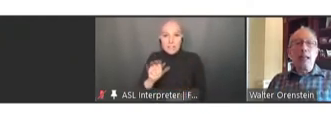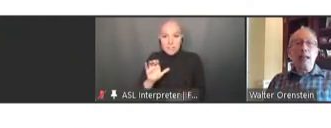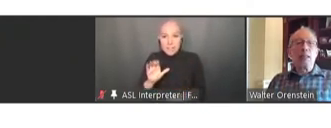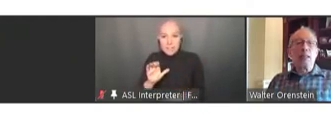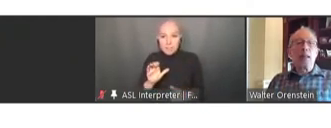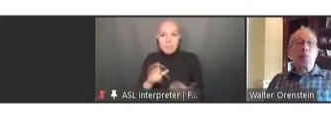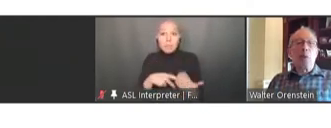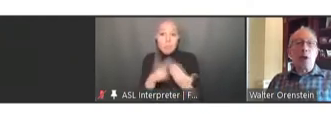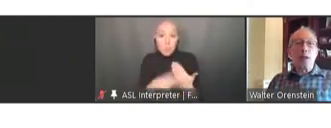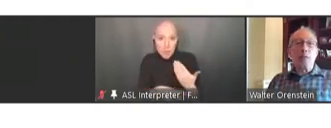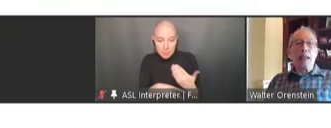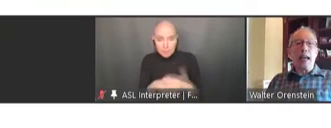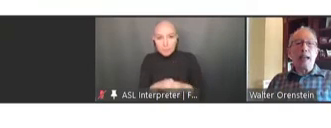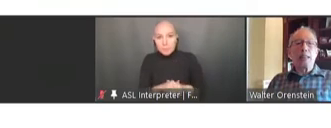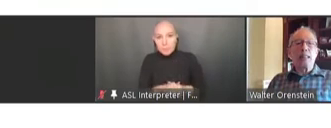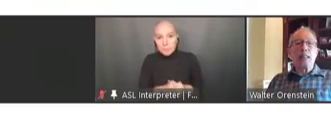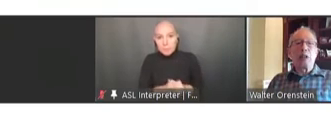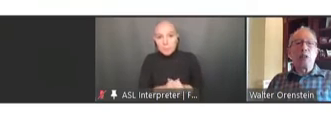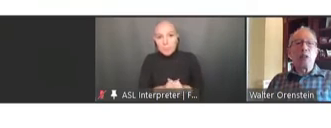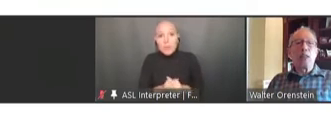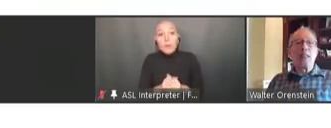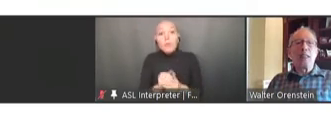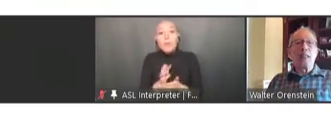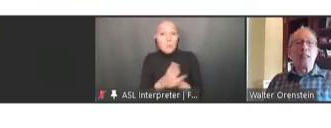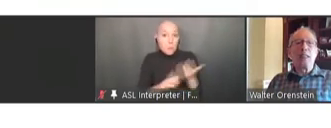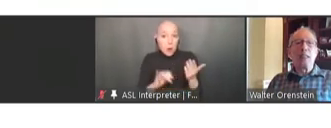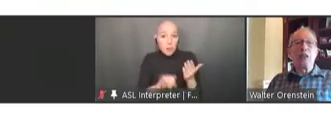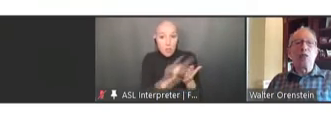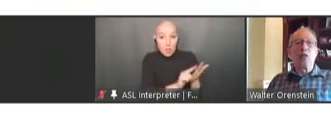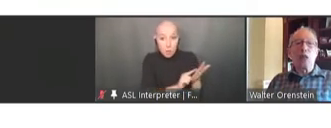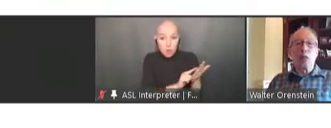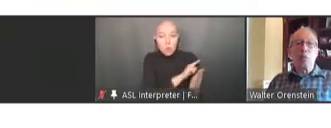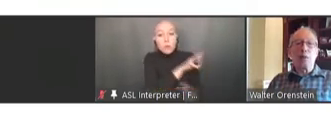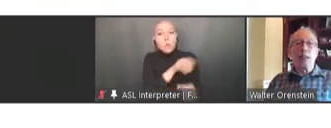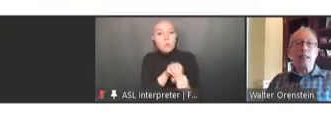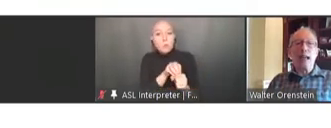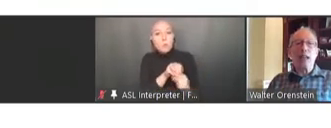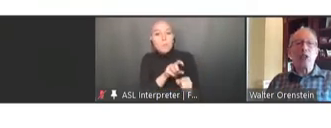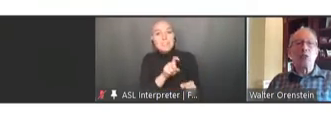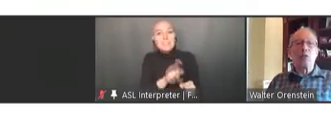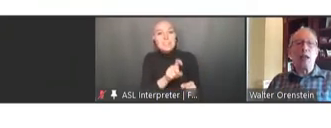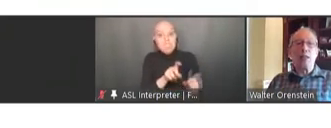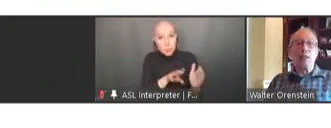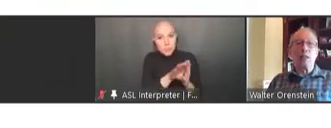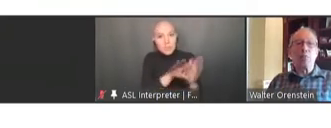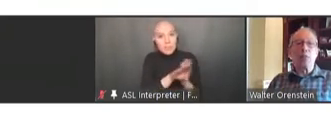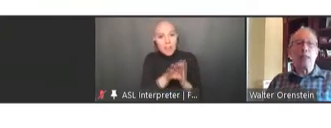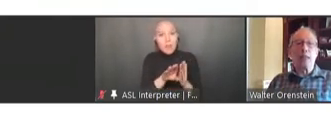And part of the act included the need to develop a national vaccine plan